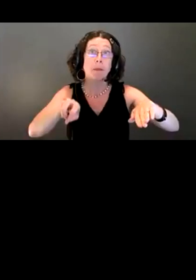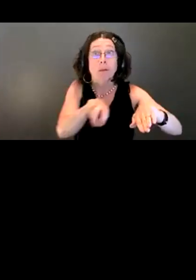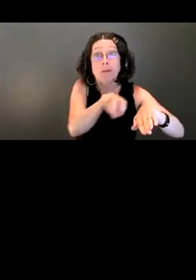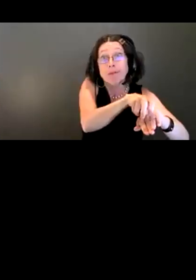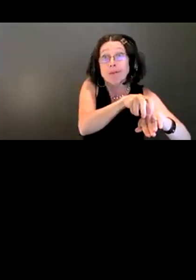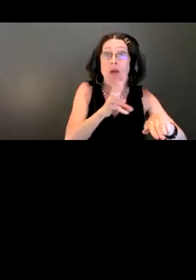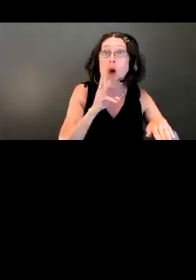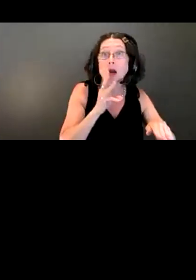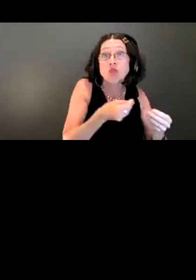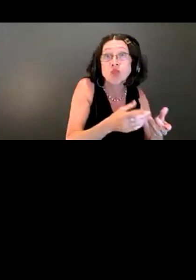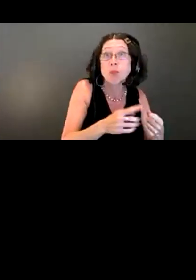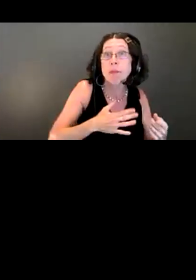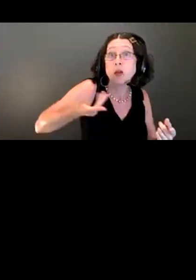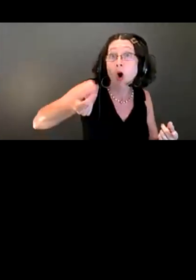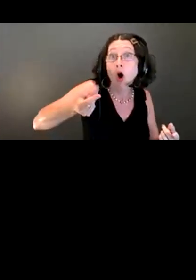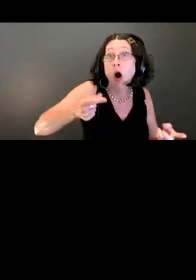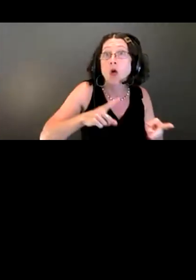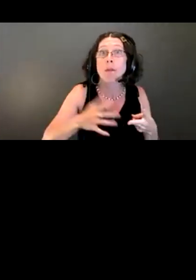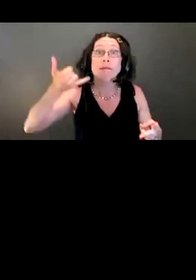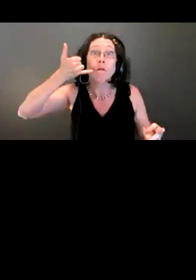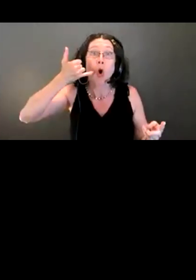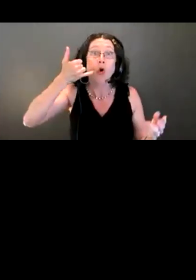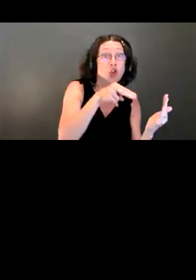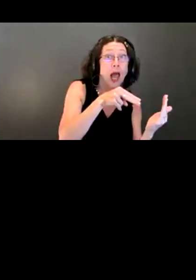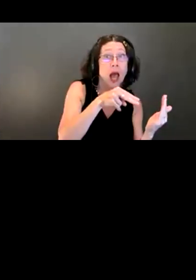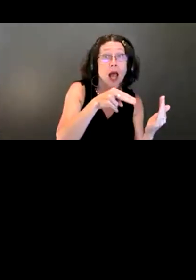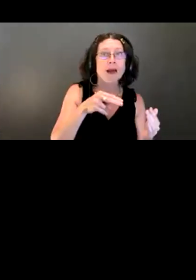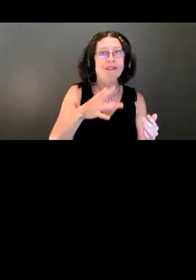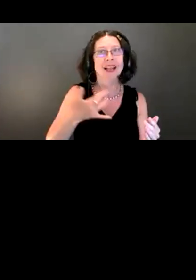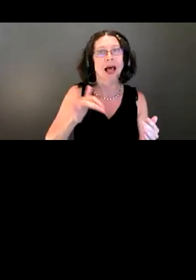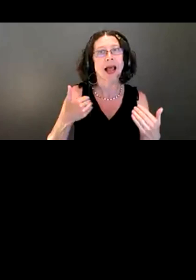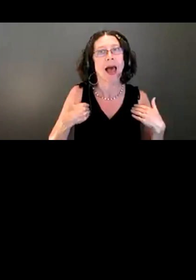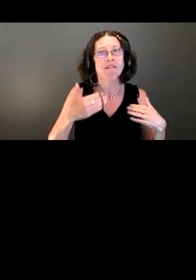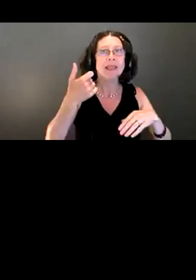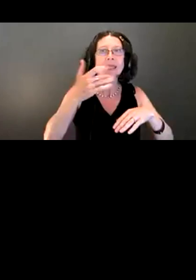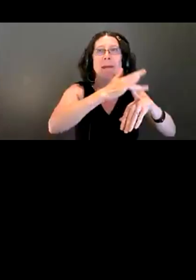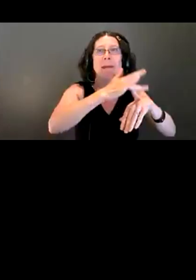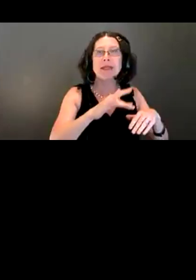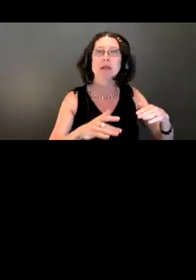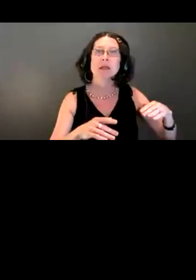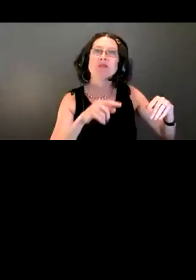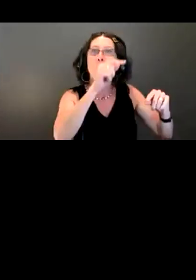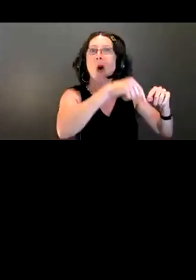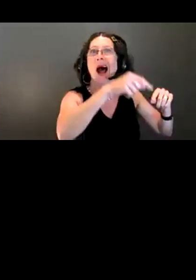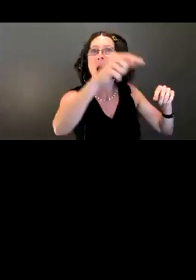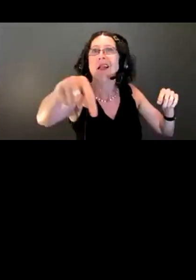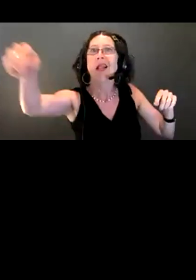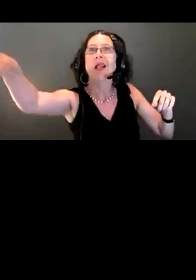do those things that I need to do, I can feel like I have a space every little while to pull off and not feel like I'm in the